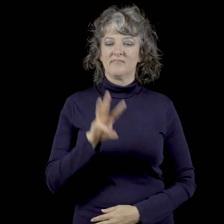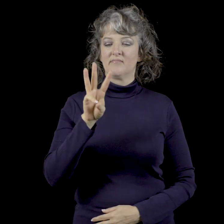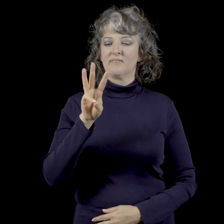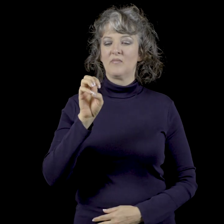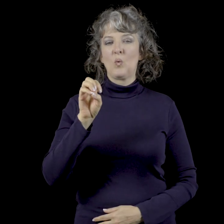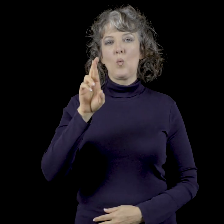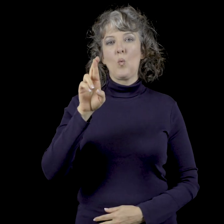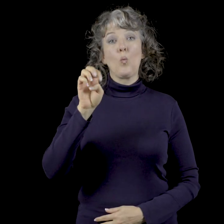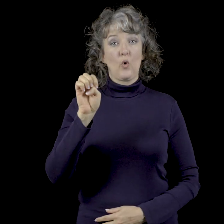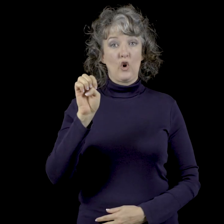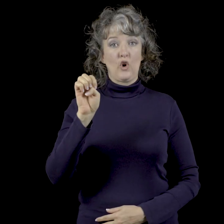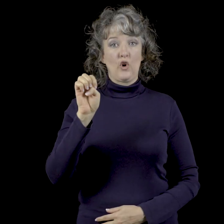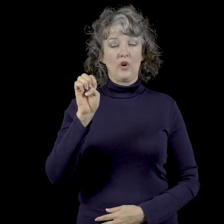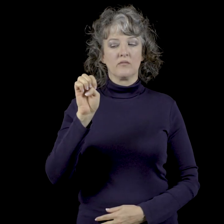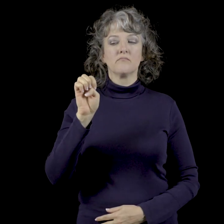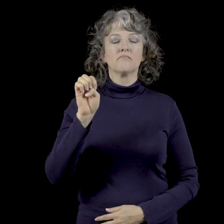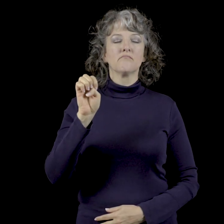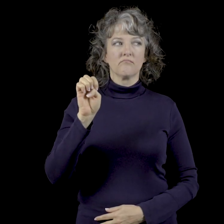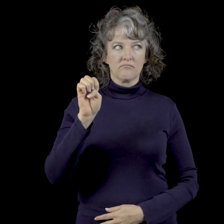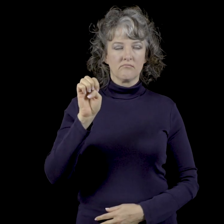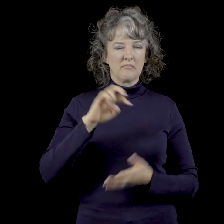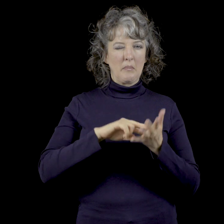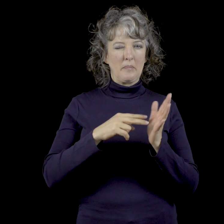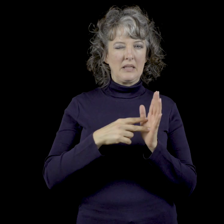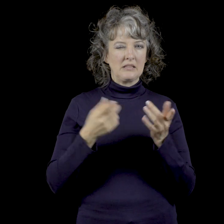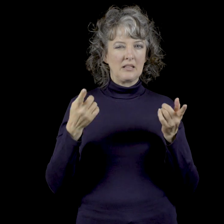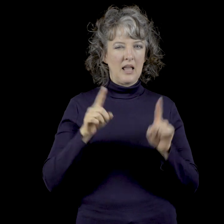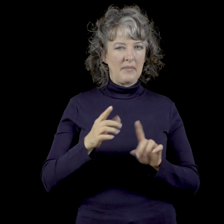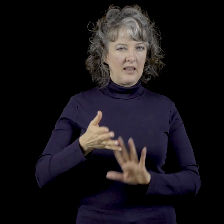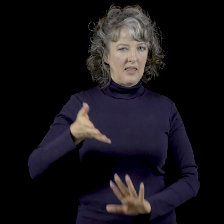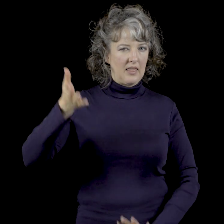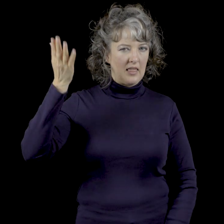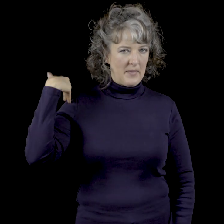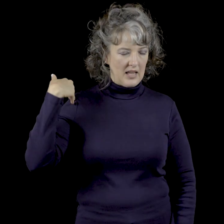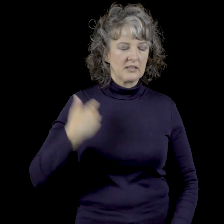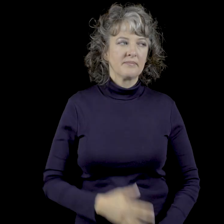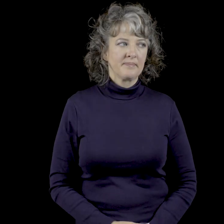W-E-R-E Means that has come to past.